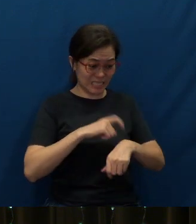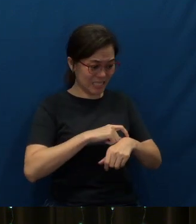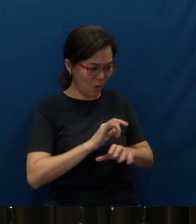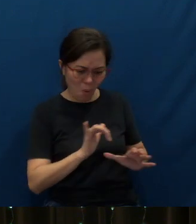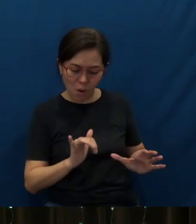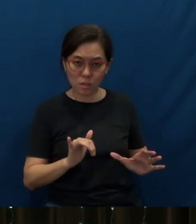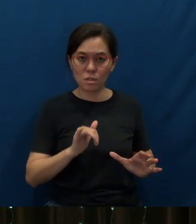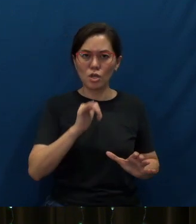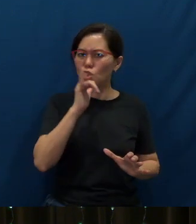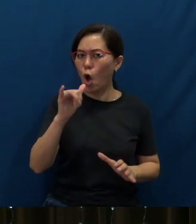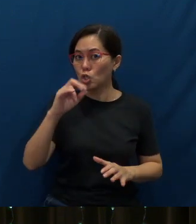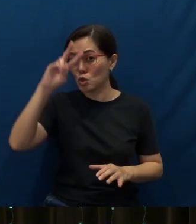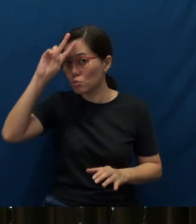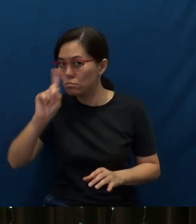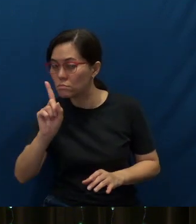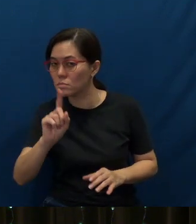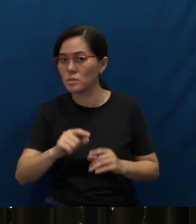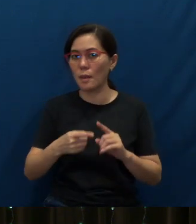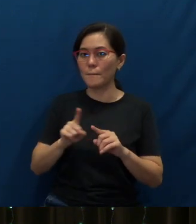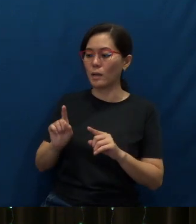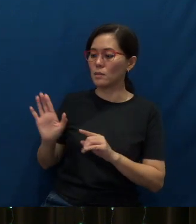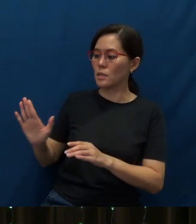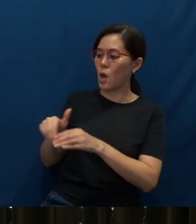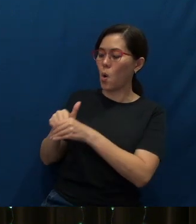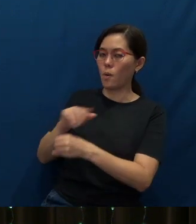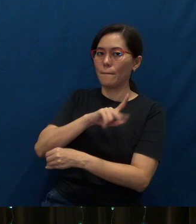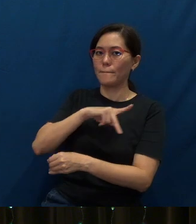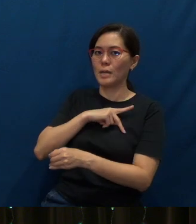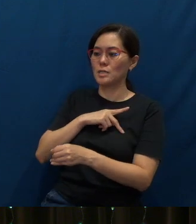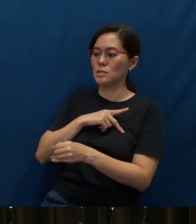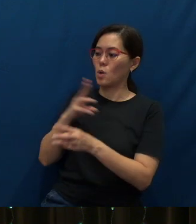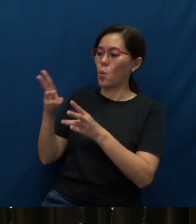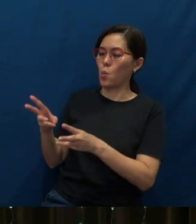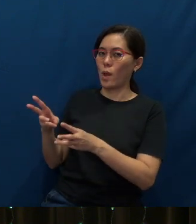Not foolhardy, but putting your personal well-being on the line,